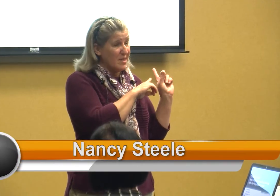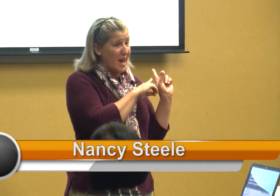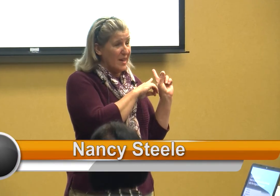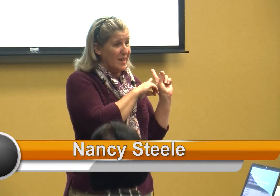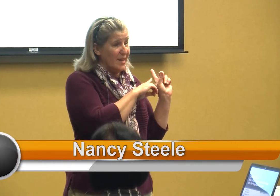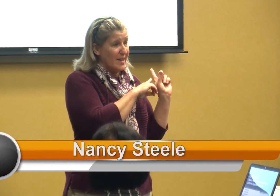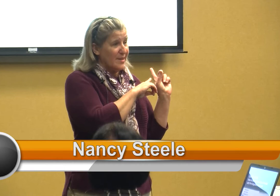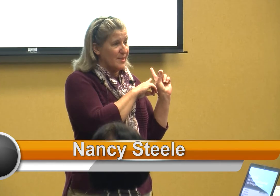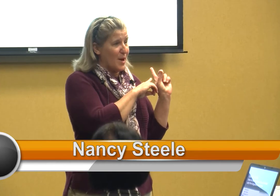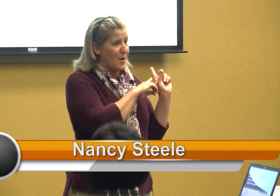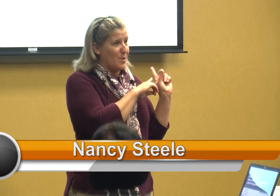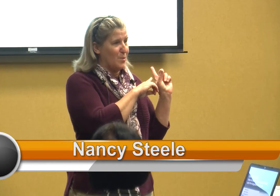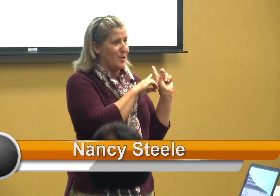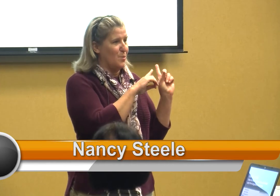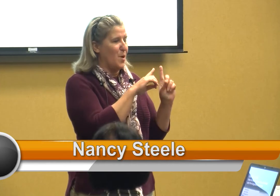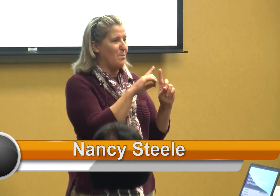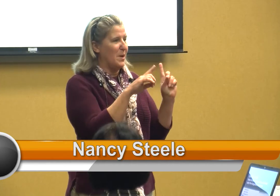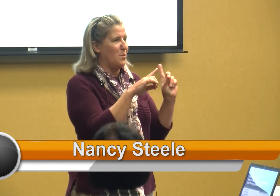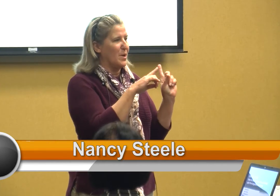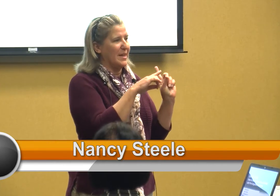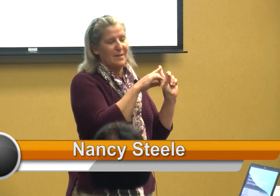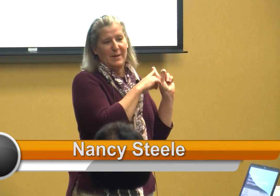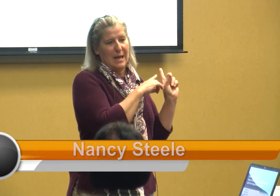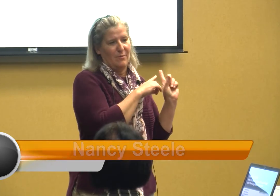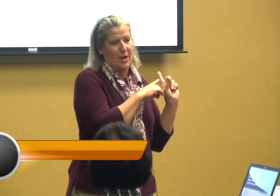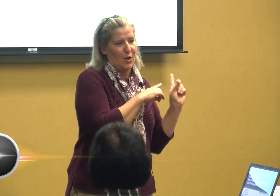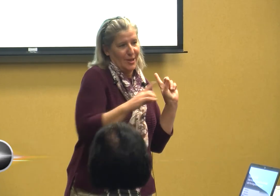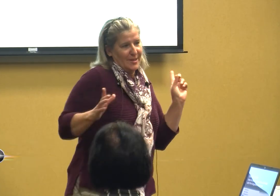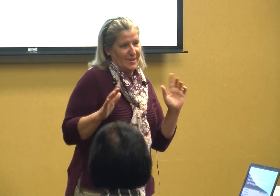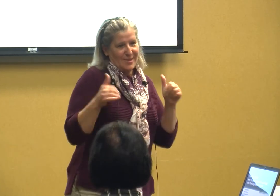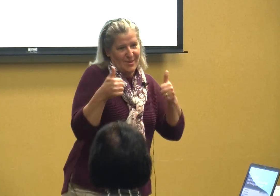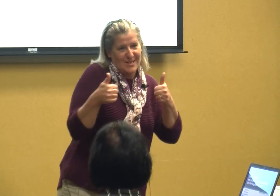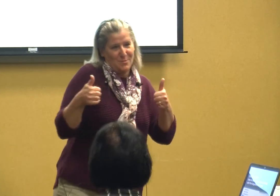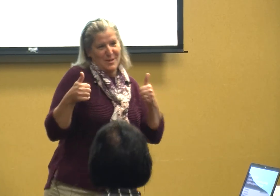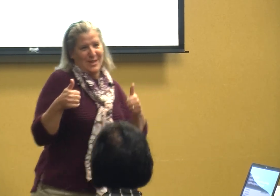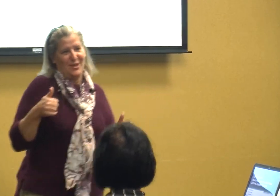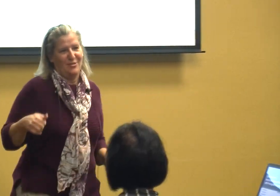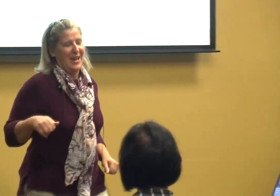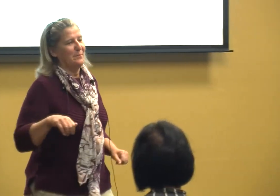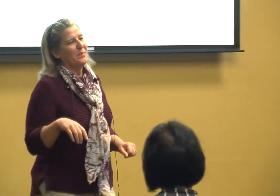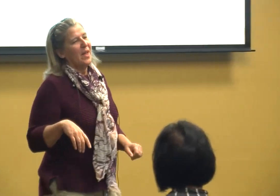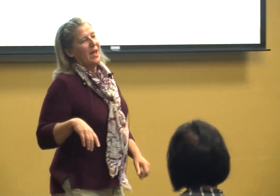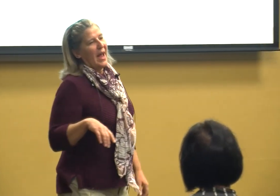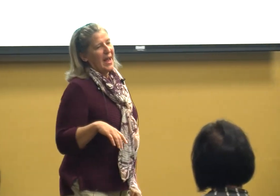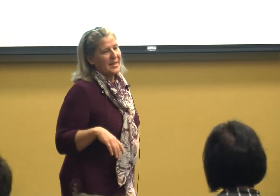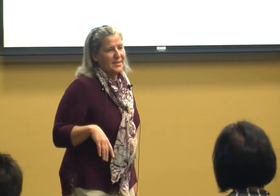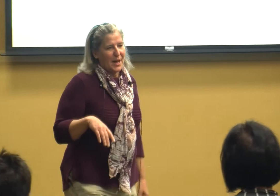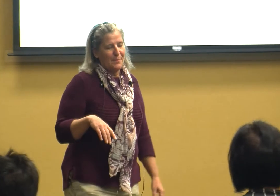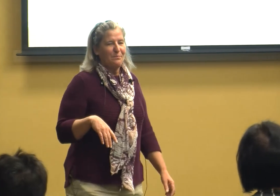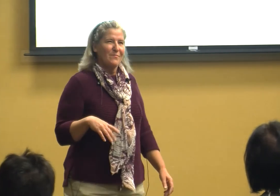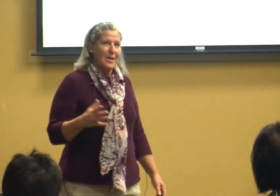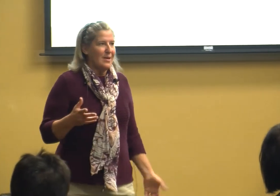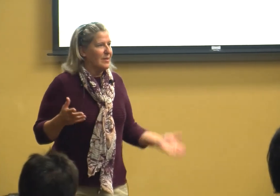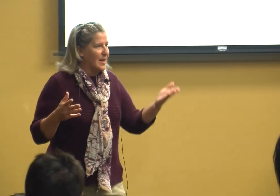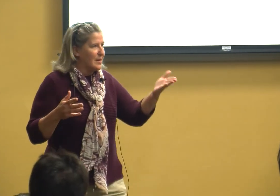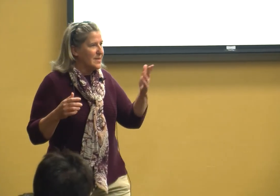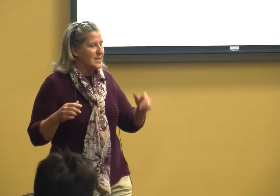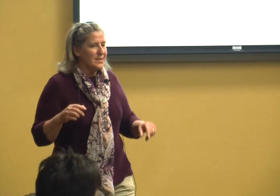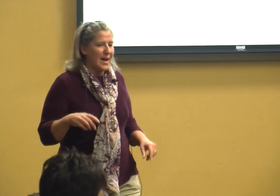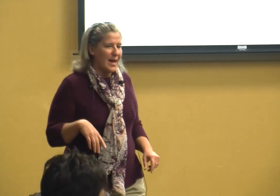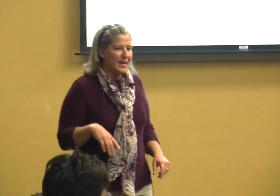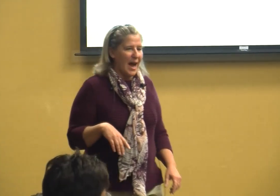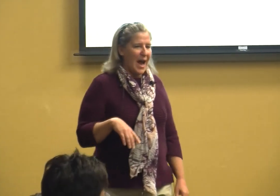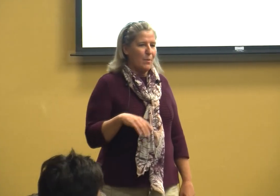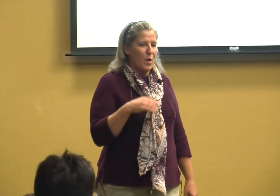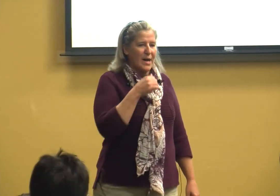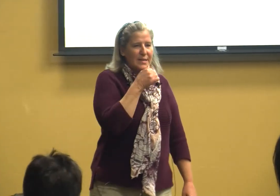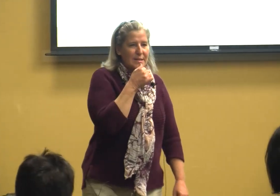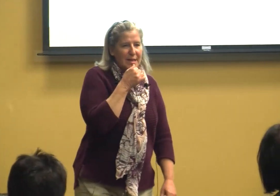so you won't be wanting to be out there so that's a really good thing and like Lisa said I was a